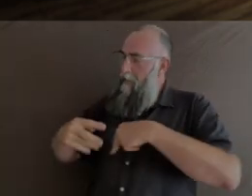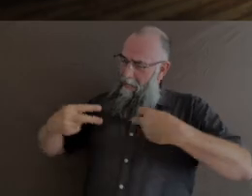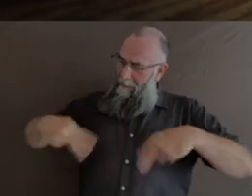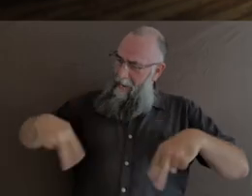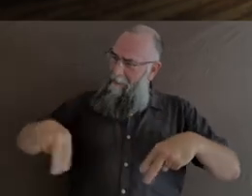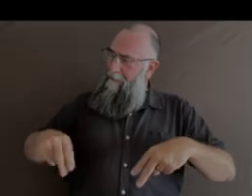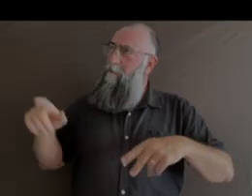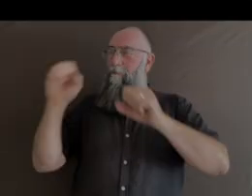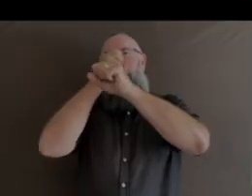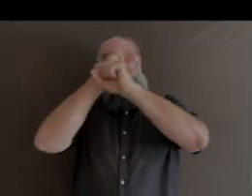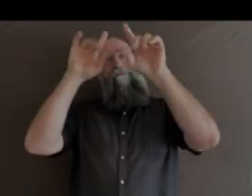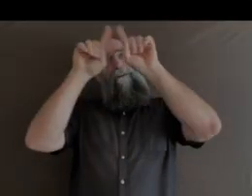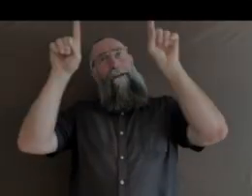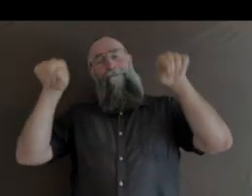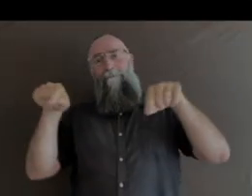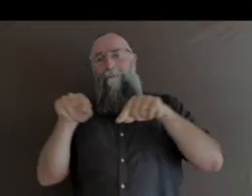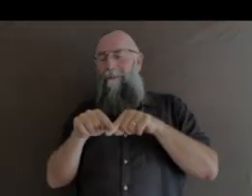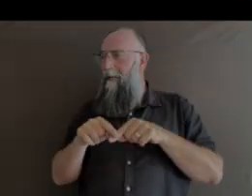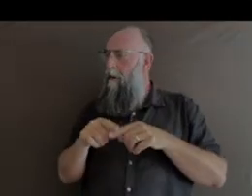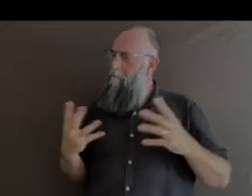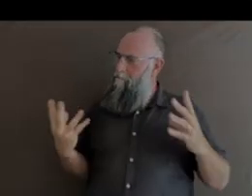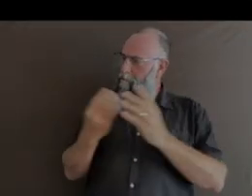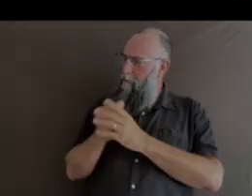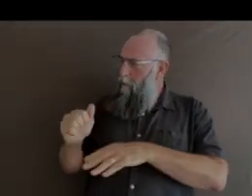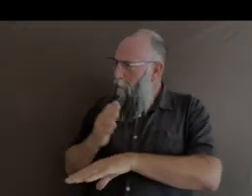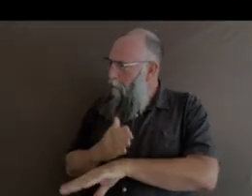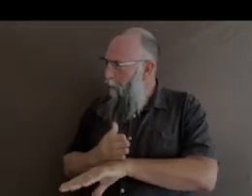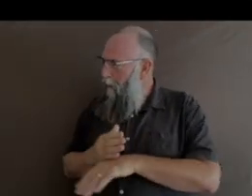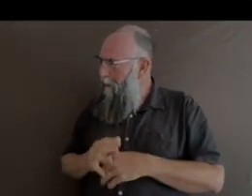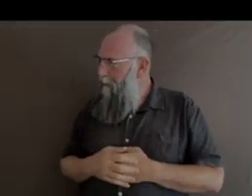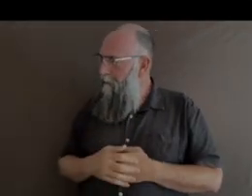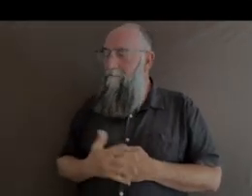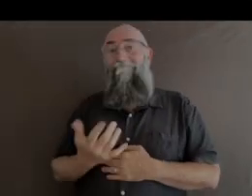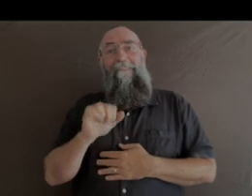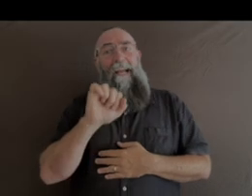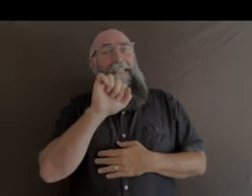Absolutely. It just reveals to me this importance of connection and collaboration.